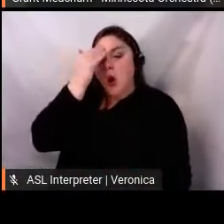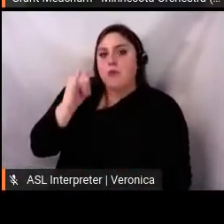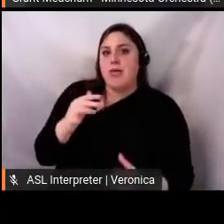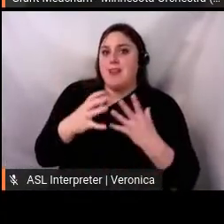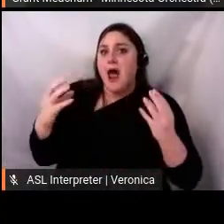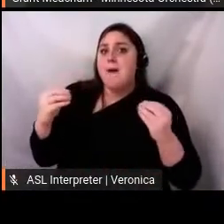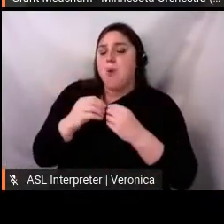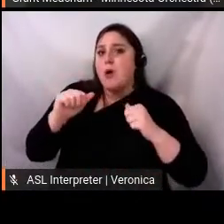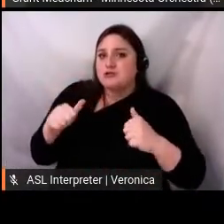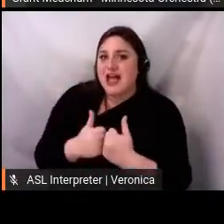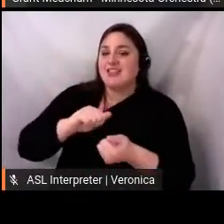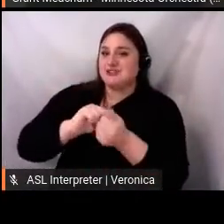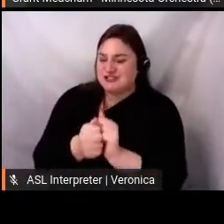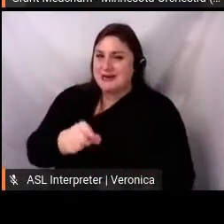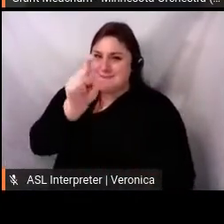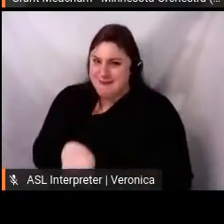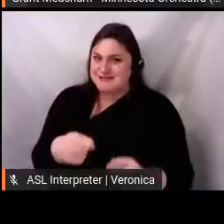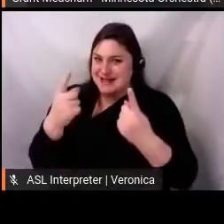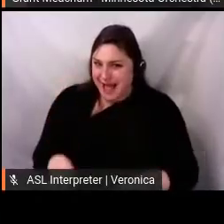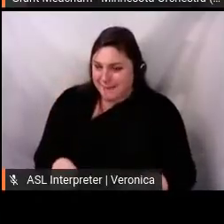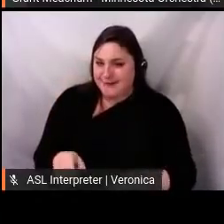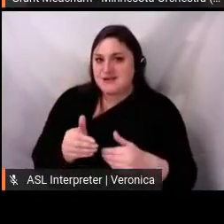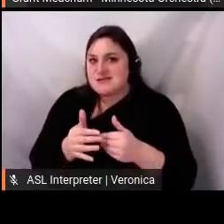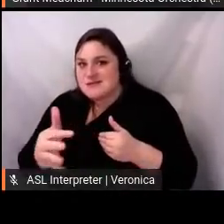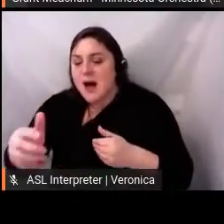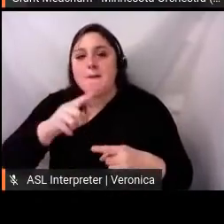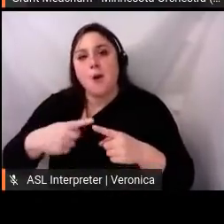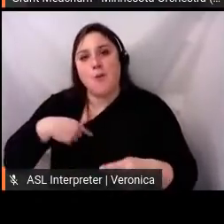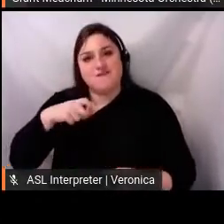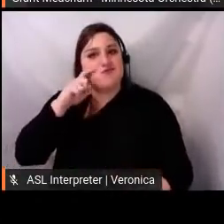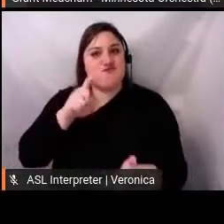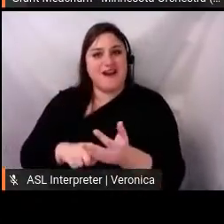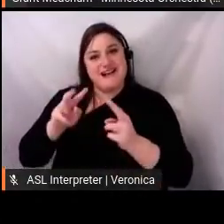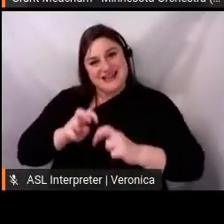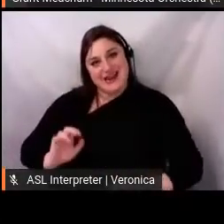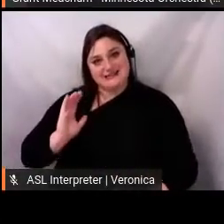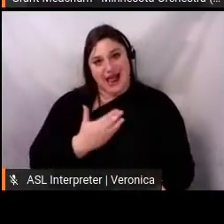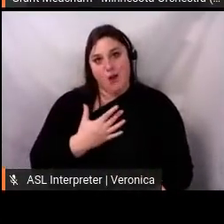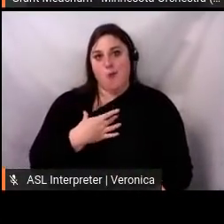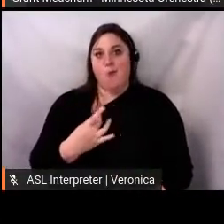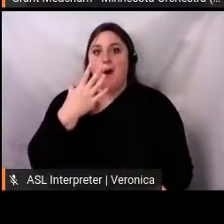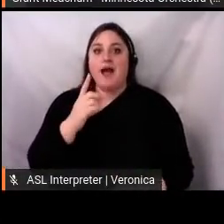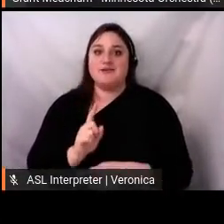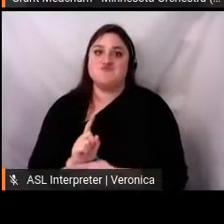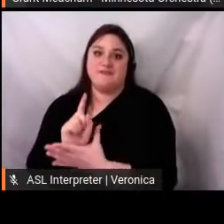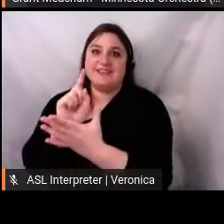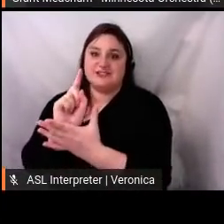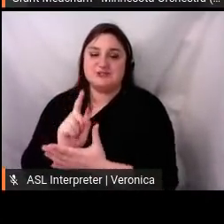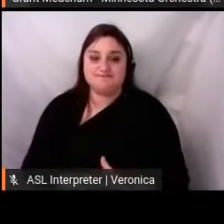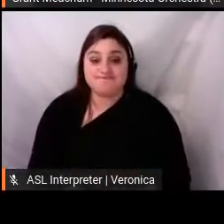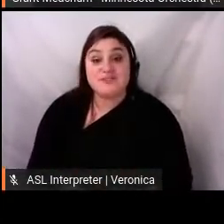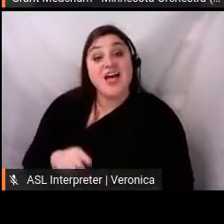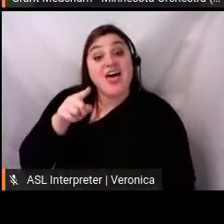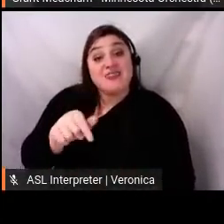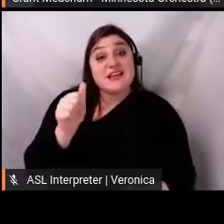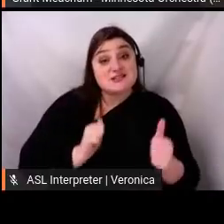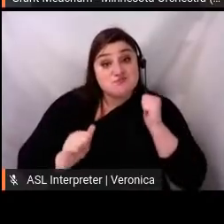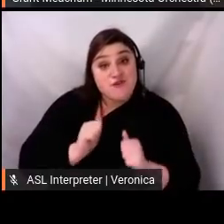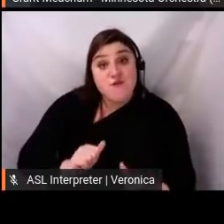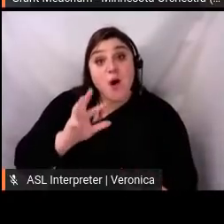reduce our reliance on and reproduction of white privilege. It's a project that was conceived, recorded, and posted in a span of four days. And this was